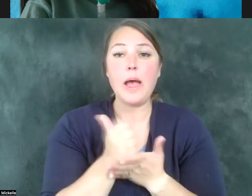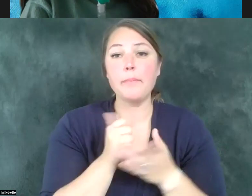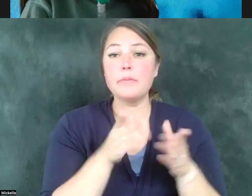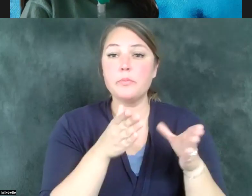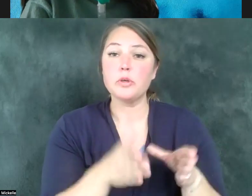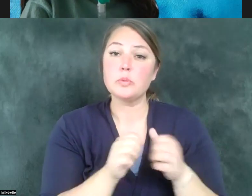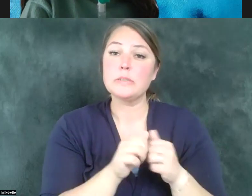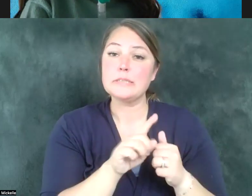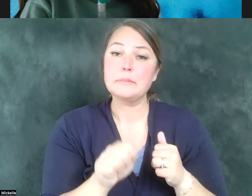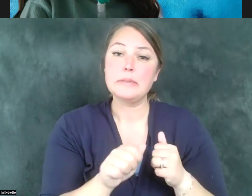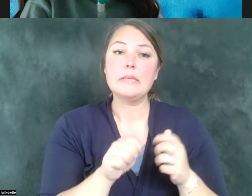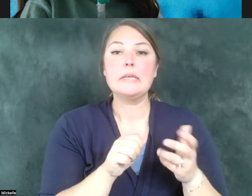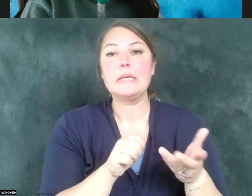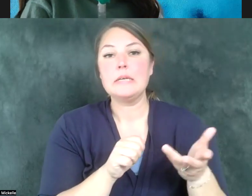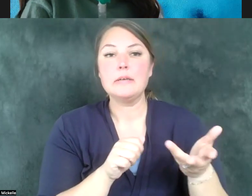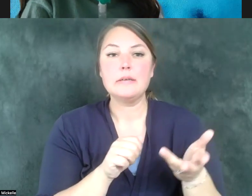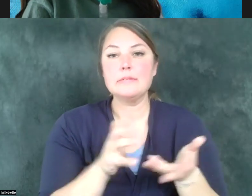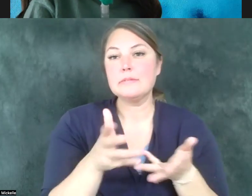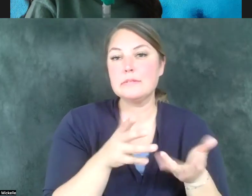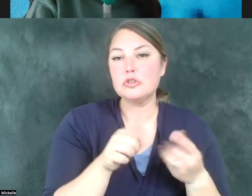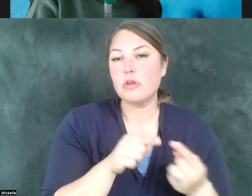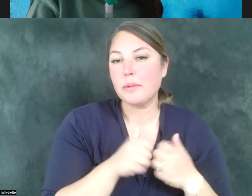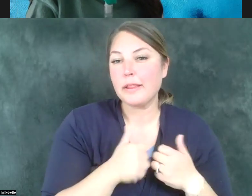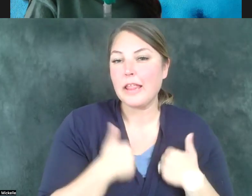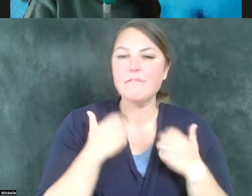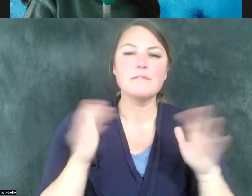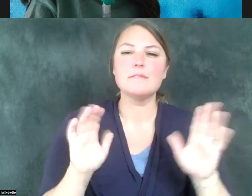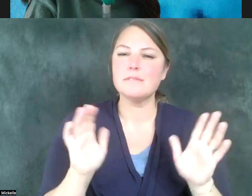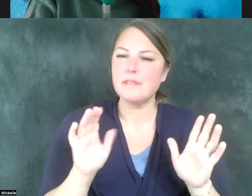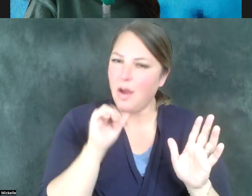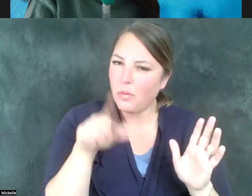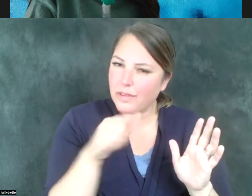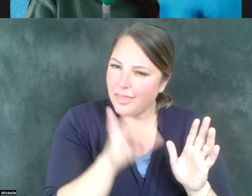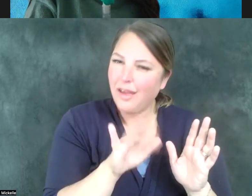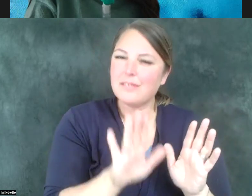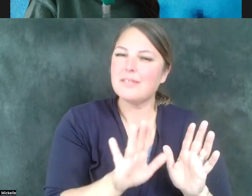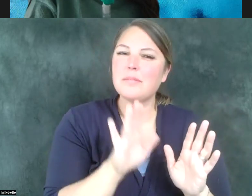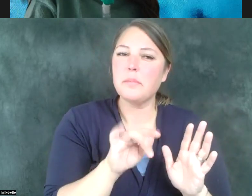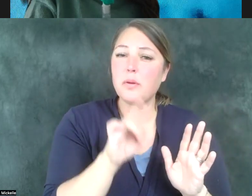This is an area where it impacts for better or worse the quality of life of